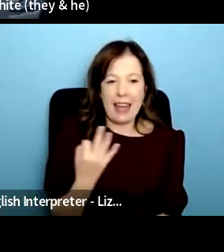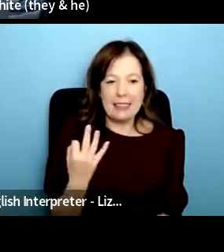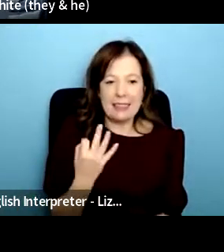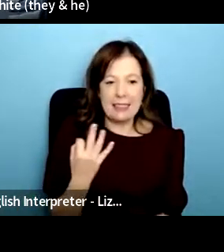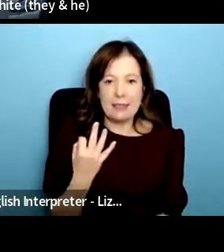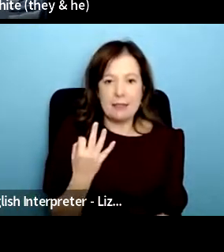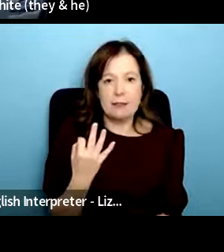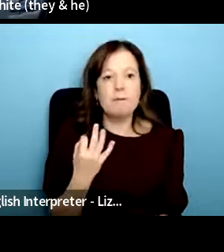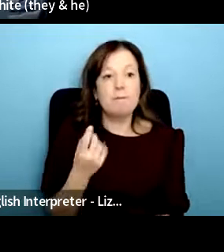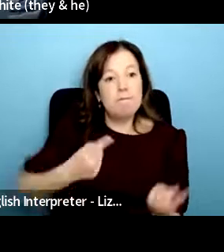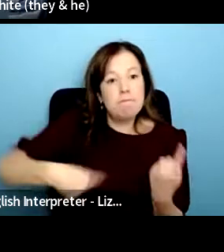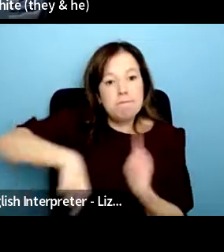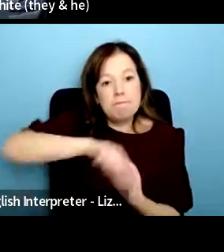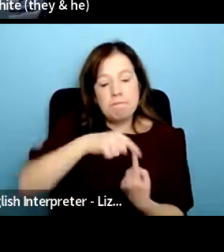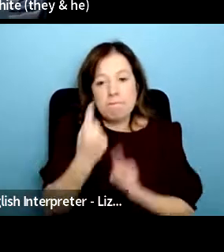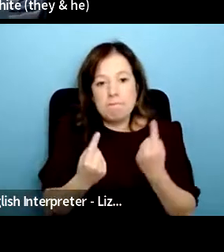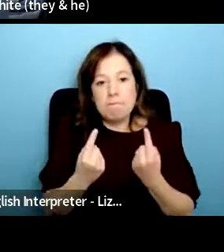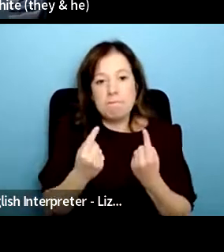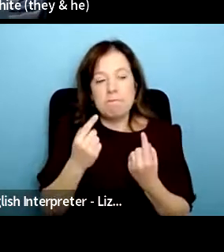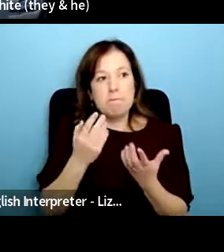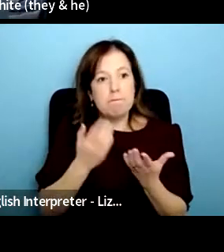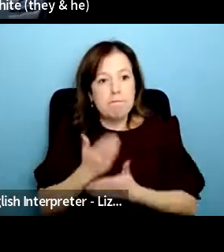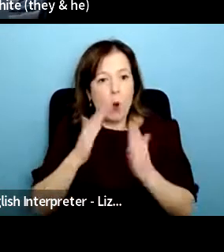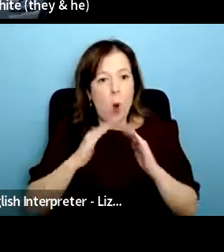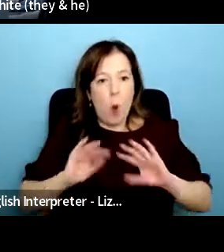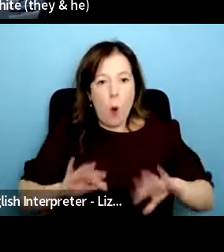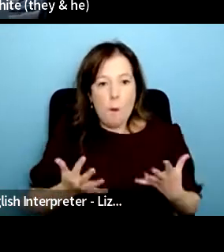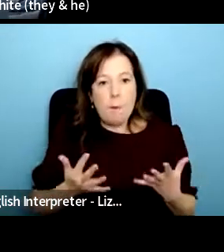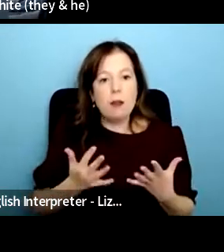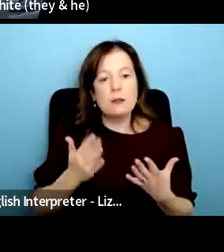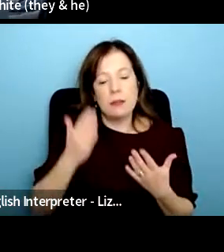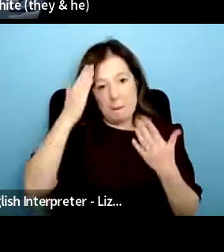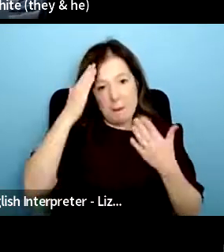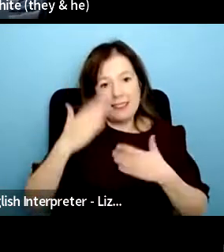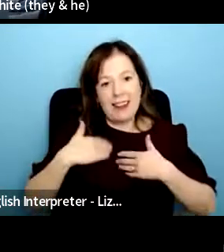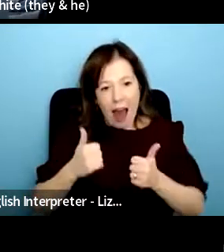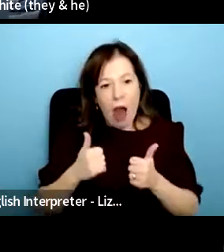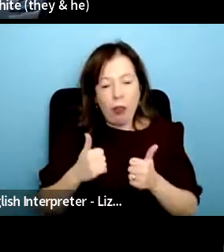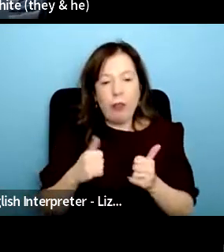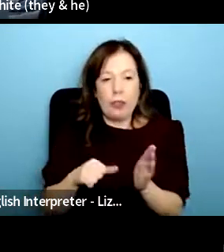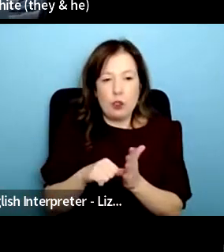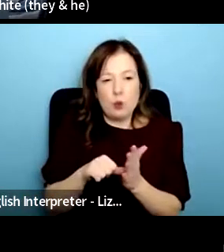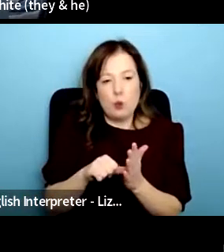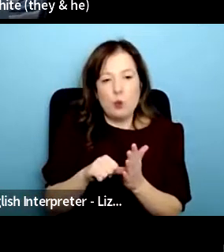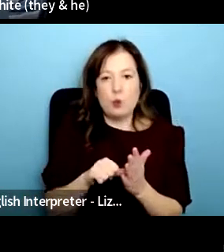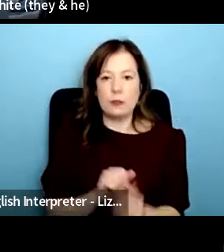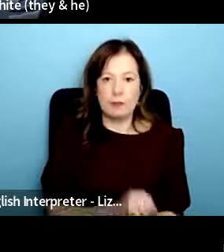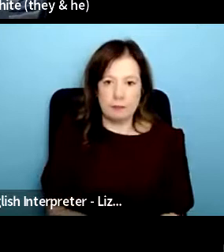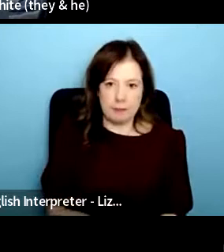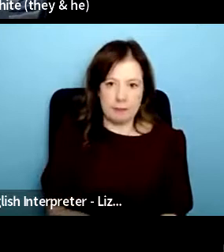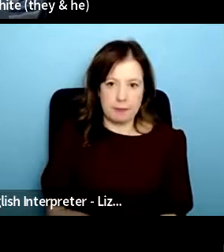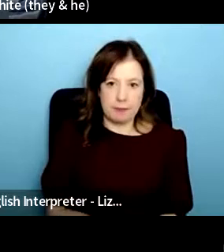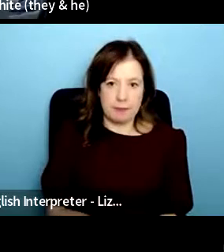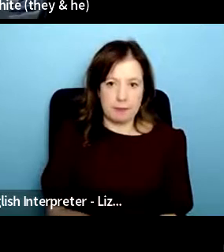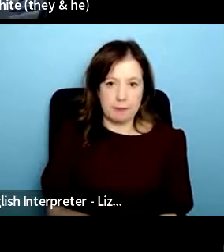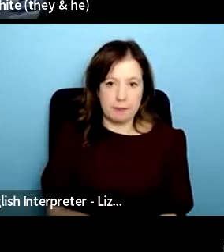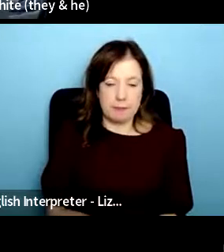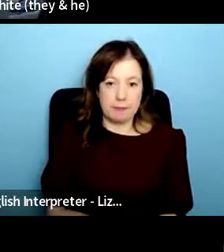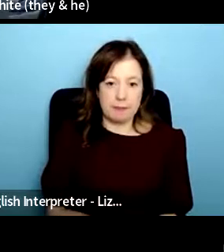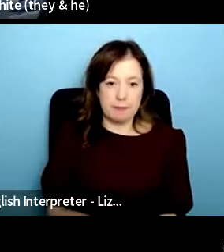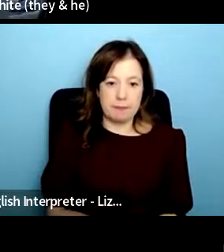with experience of homelessness and all mental health issues um and i guess the idea came from